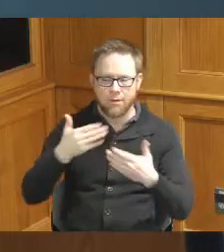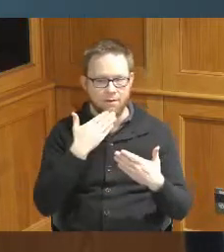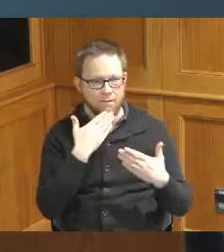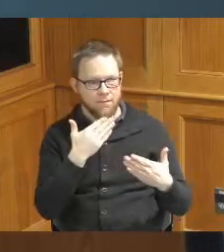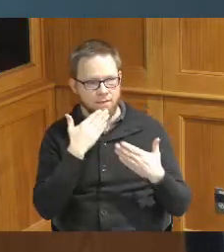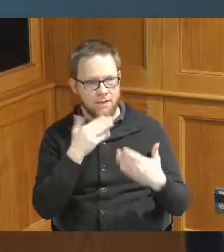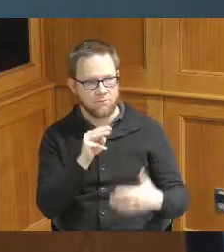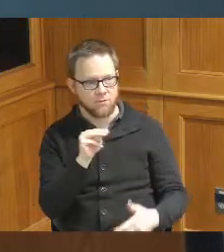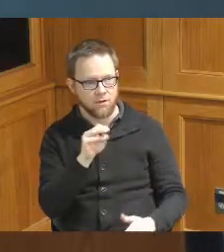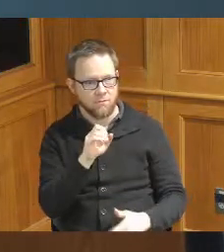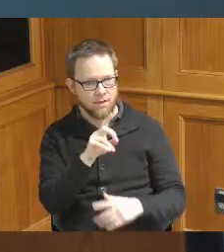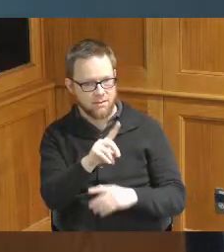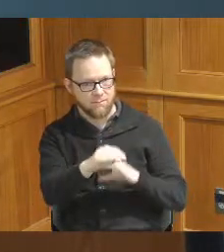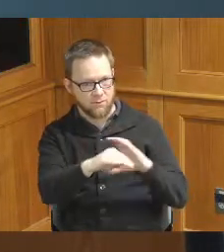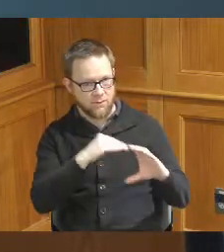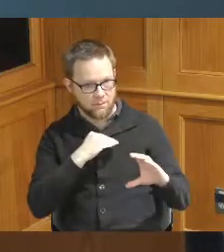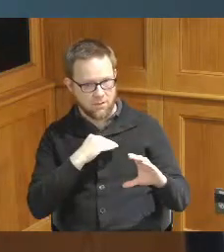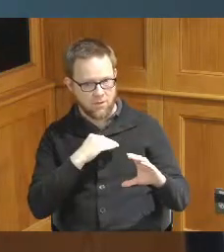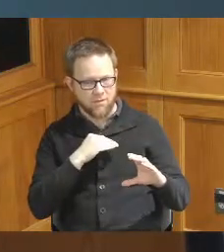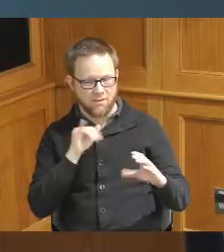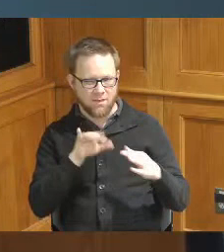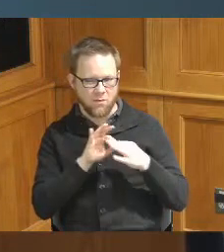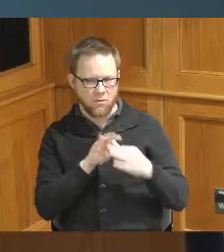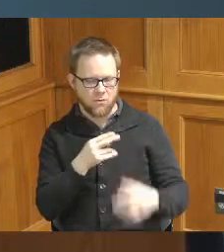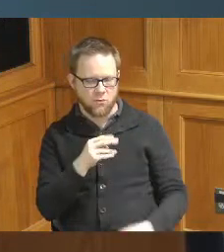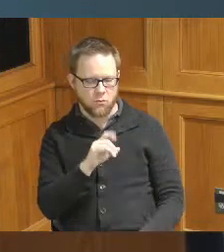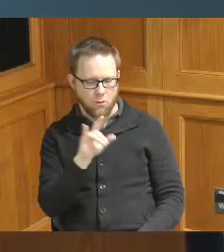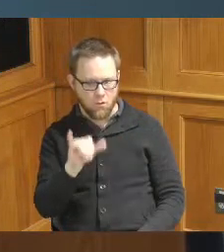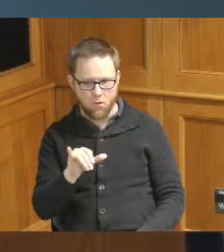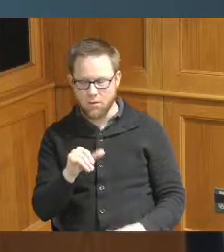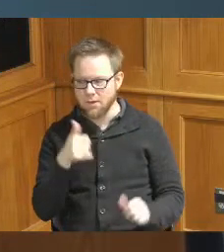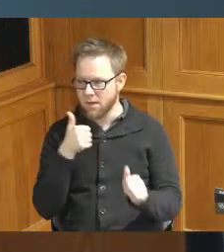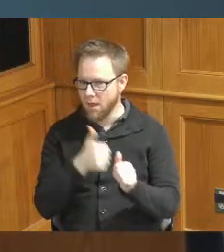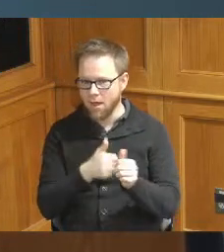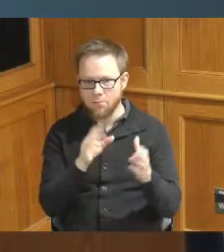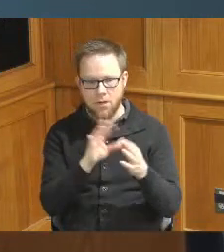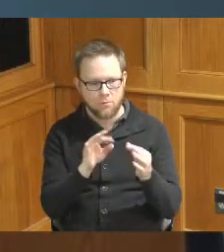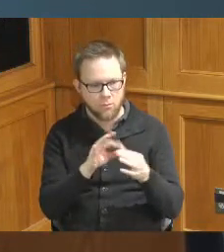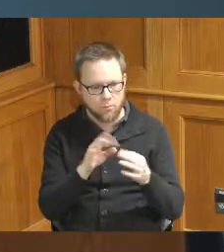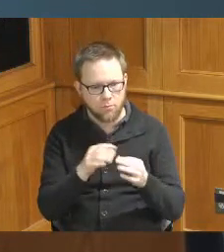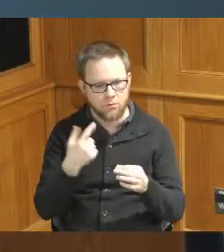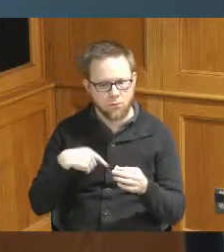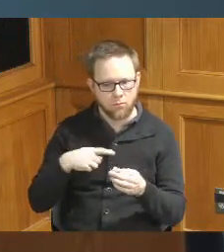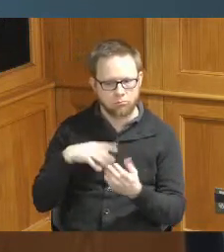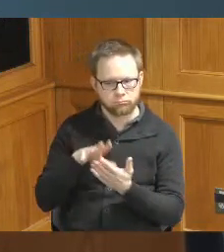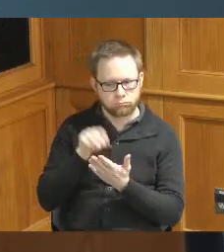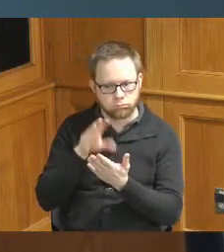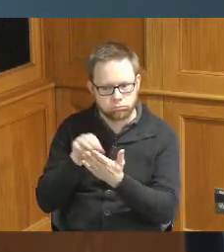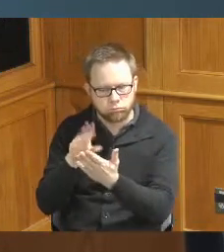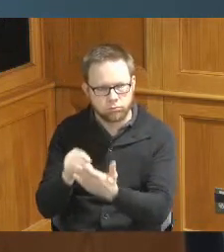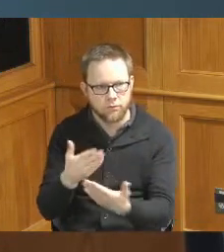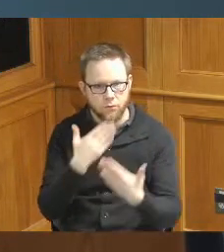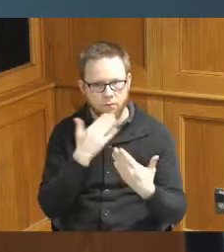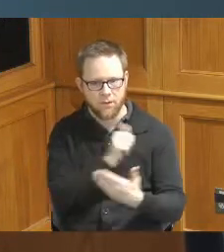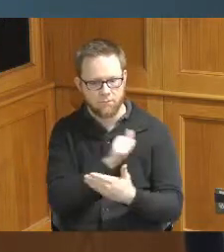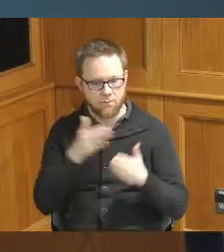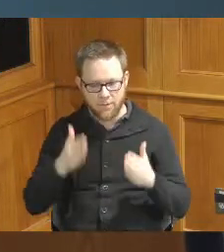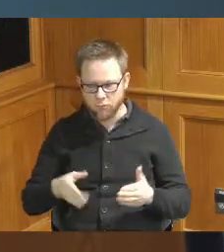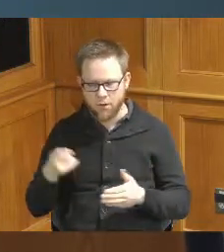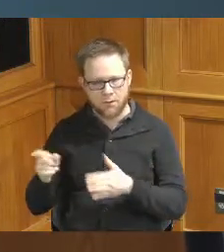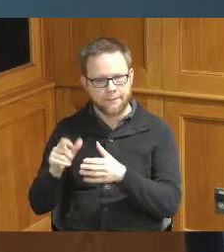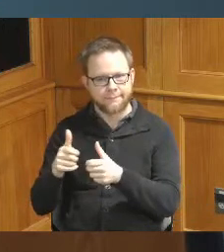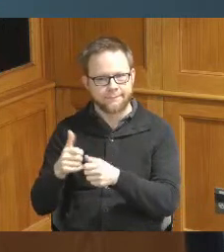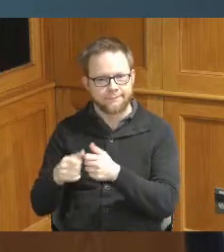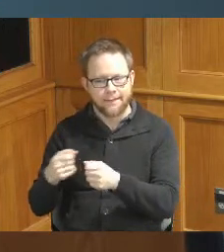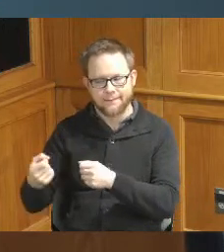emailing through Holly updates for us and I want to thank the Administrator for texting us I know